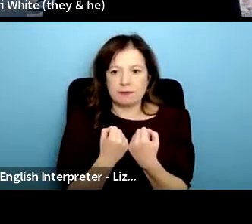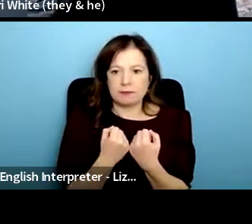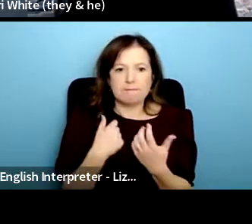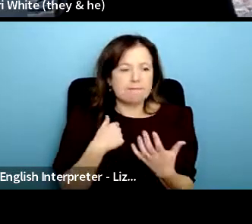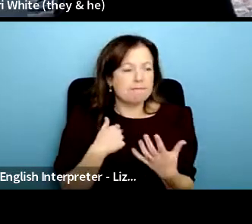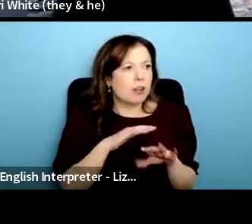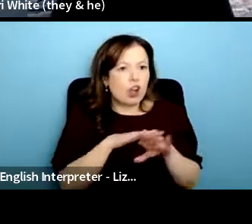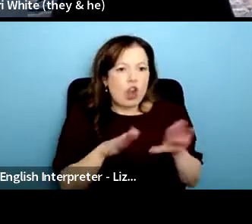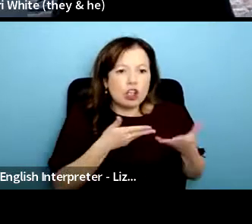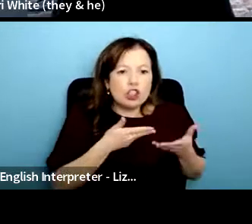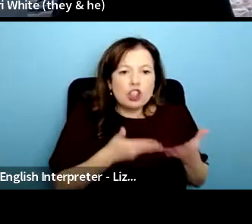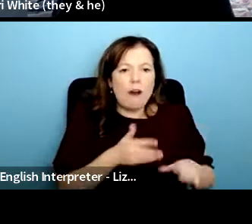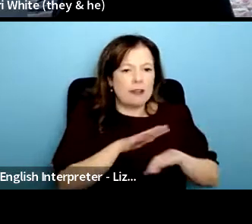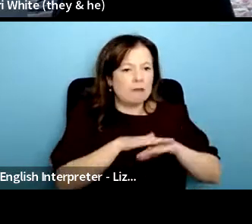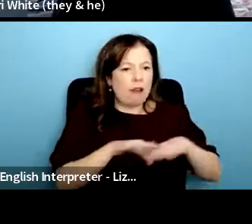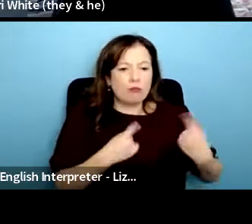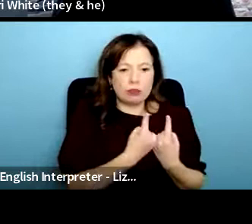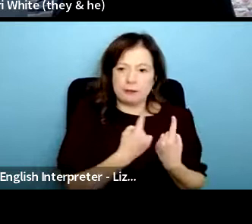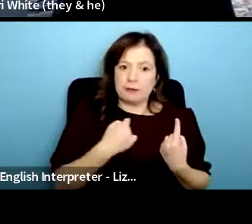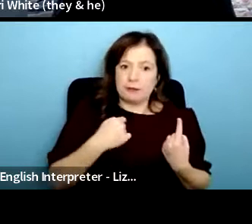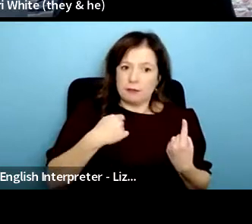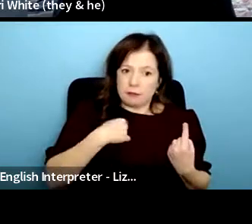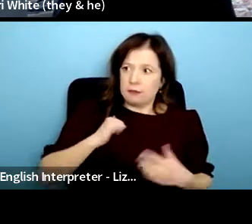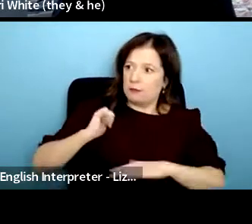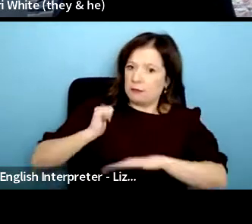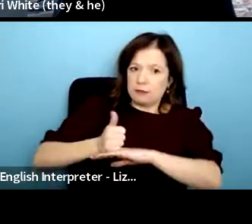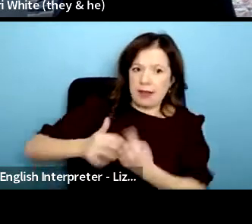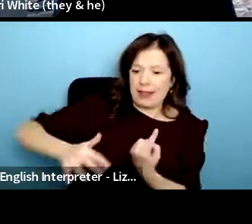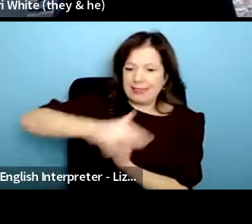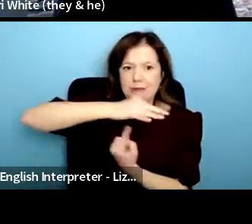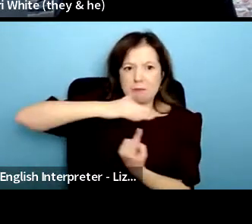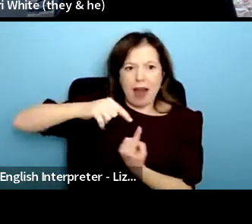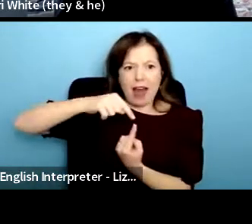there you're sort of creating space to survive so you're kind of doing everything and figuring